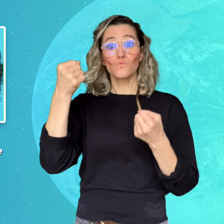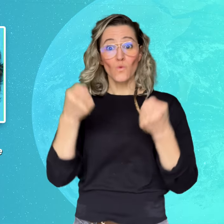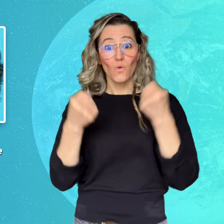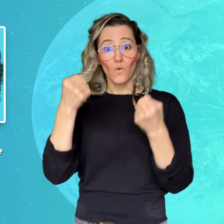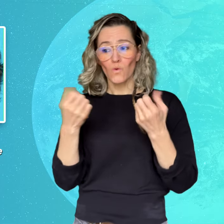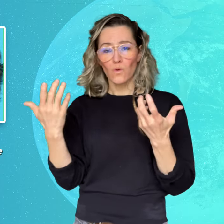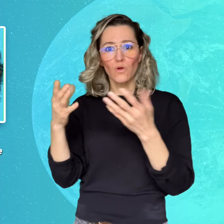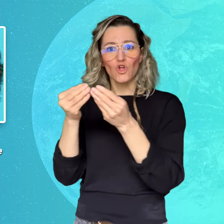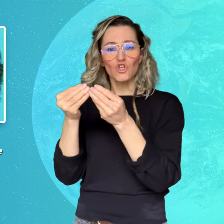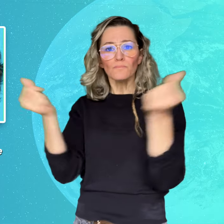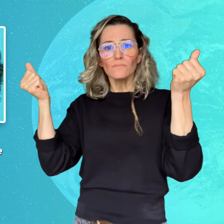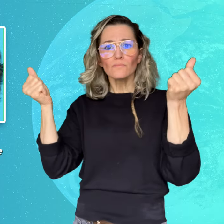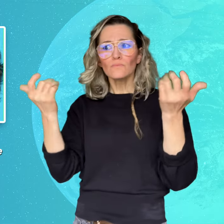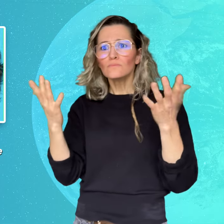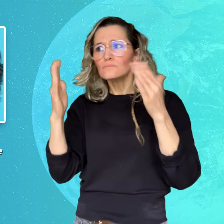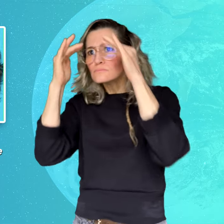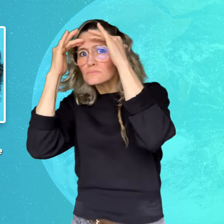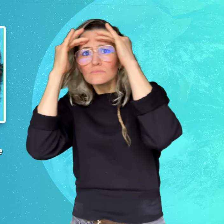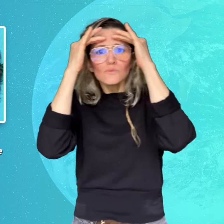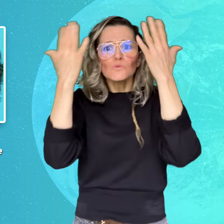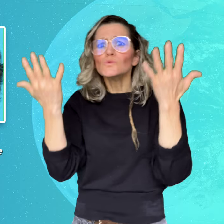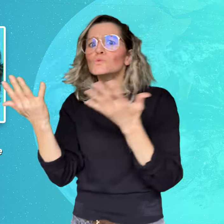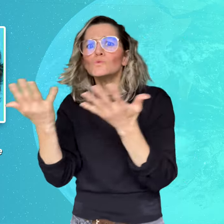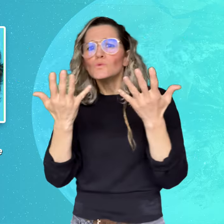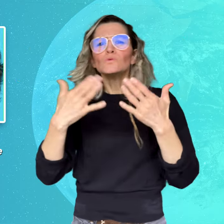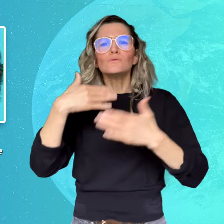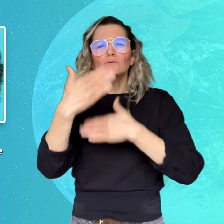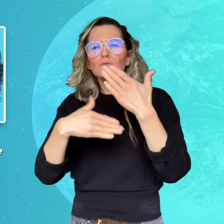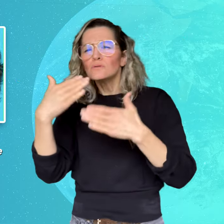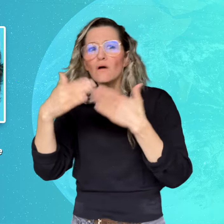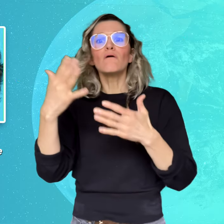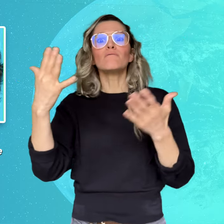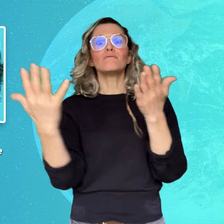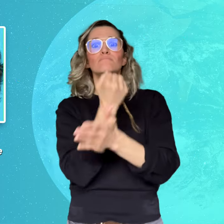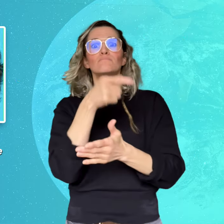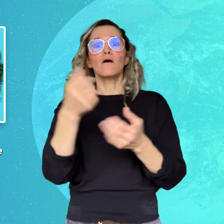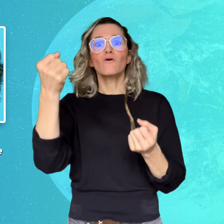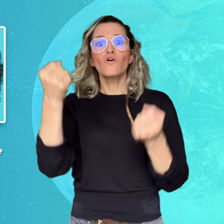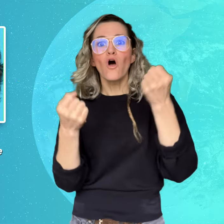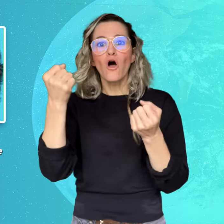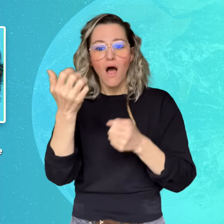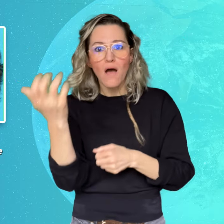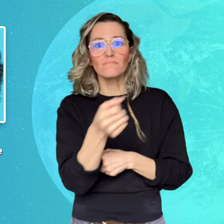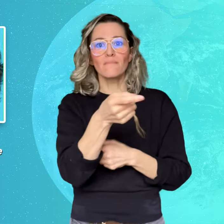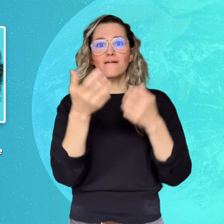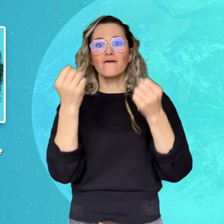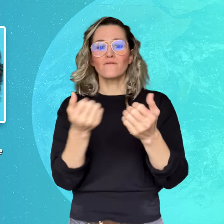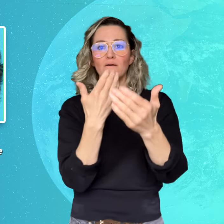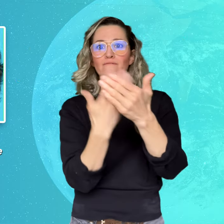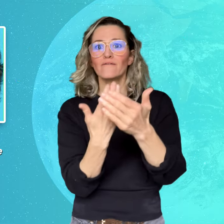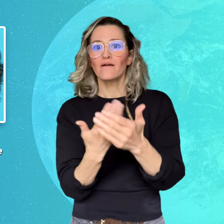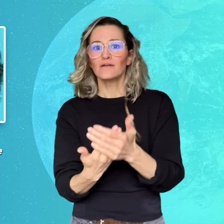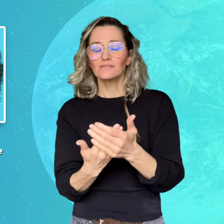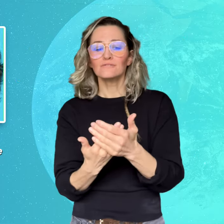vehicle and the evidence found in the car, such as blood